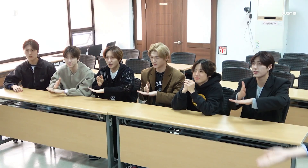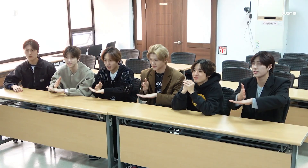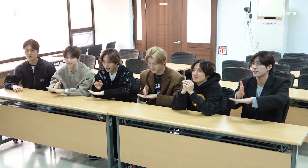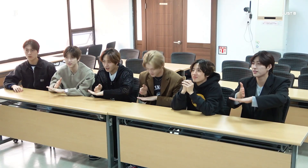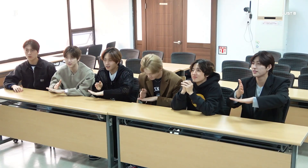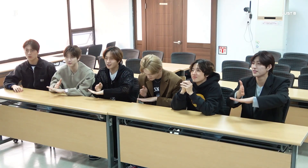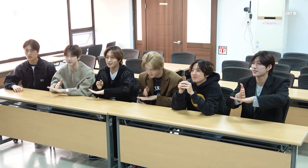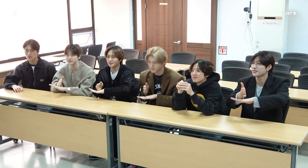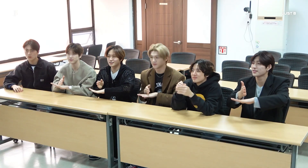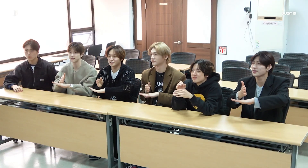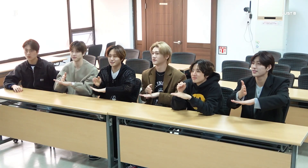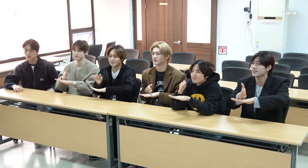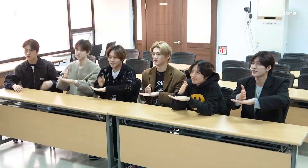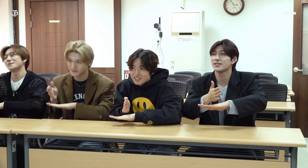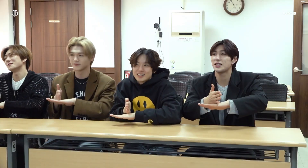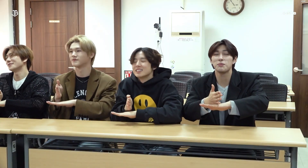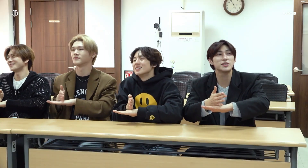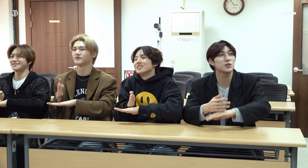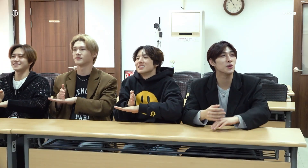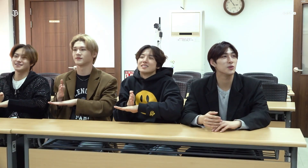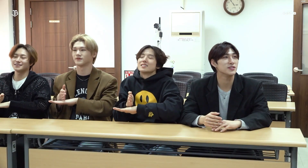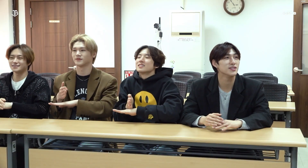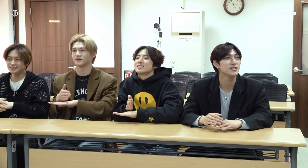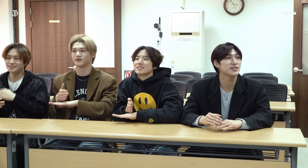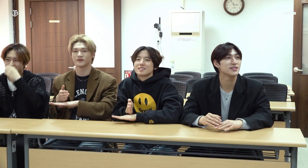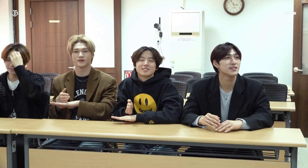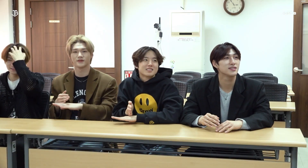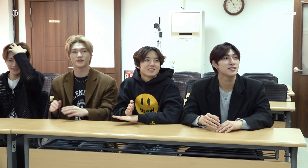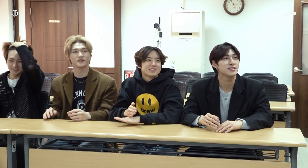Oh~ (Thank you) What about 'It's fun'?